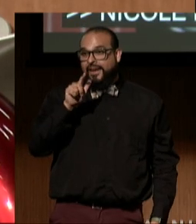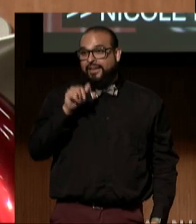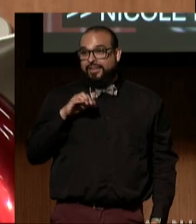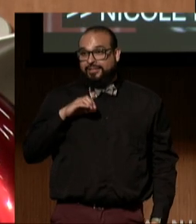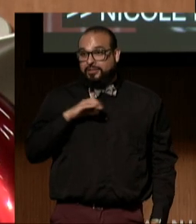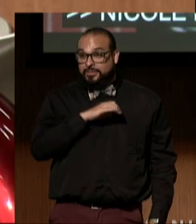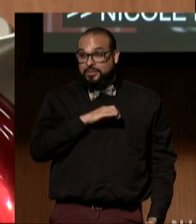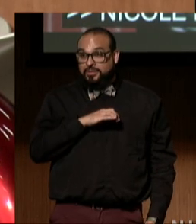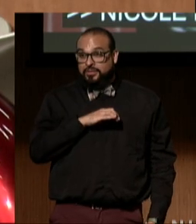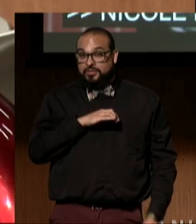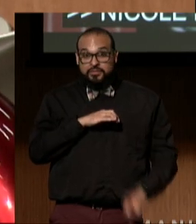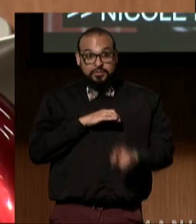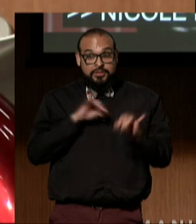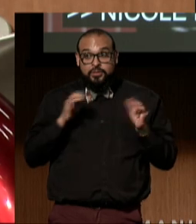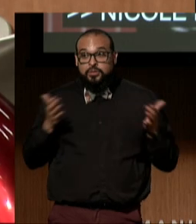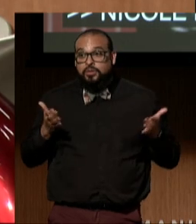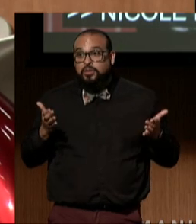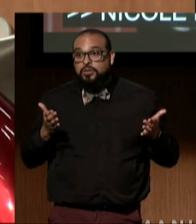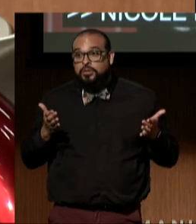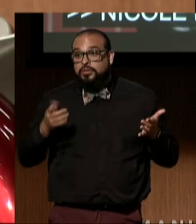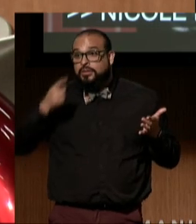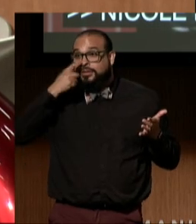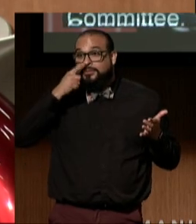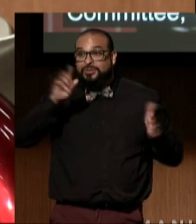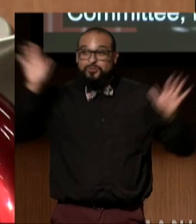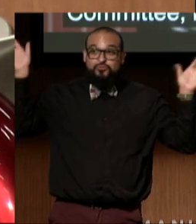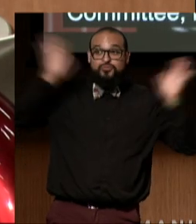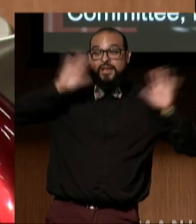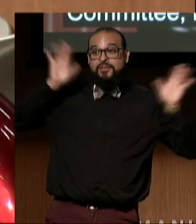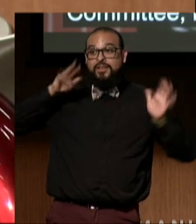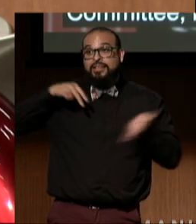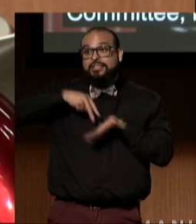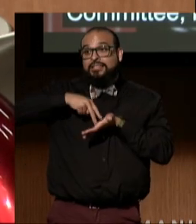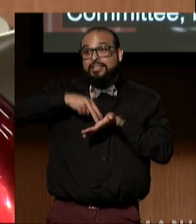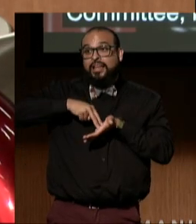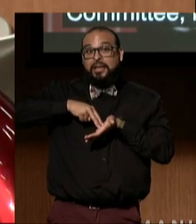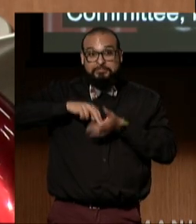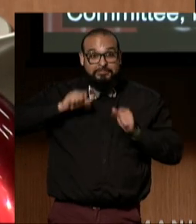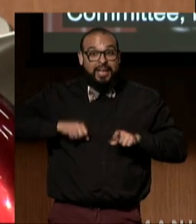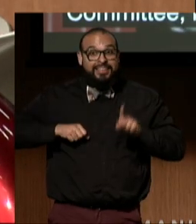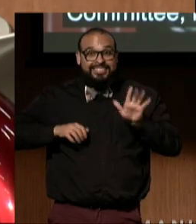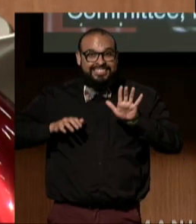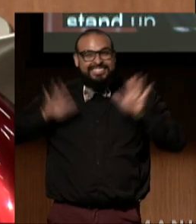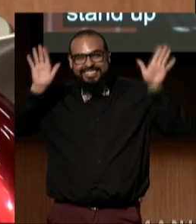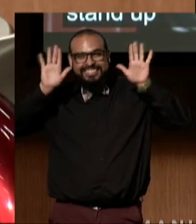could you wave or stand up if you're able? Thank you so much.